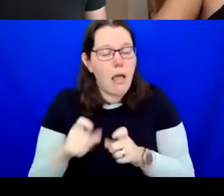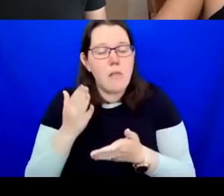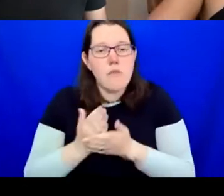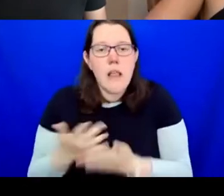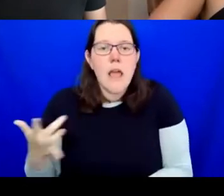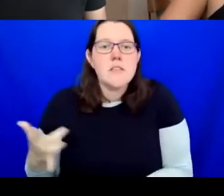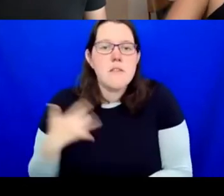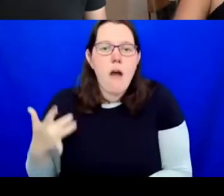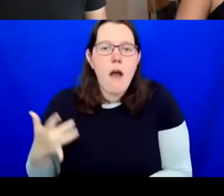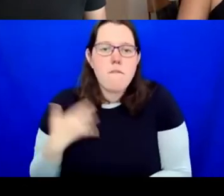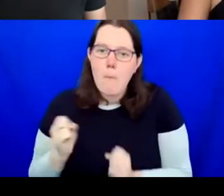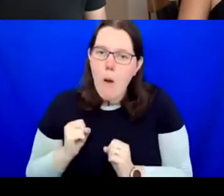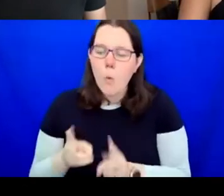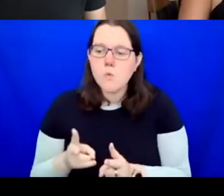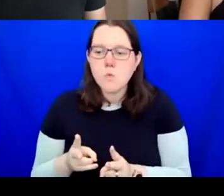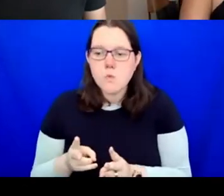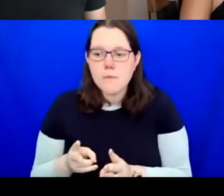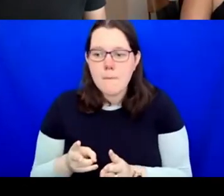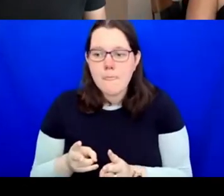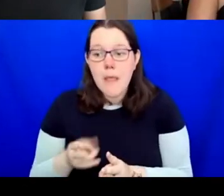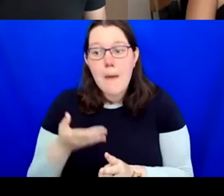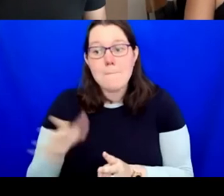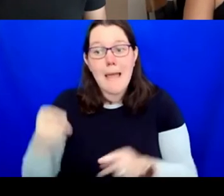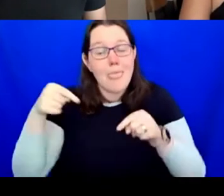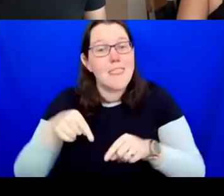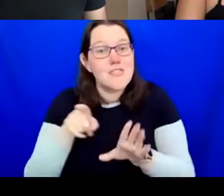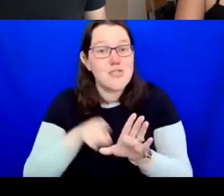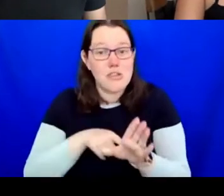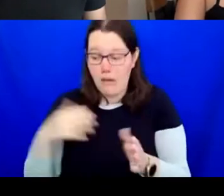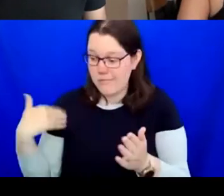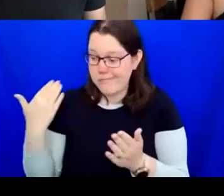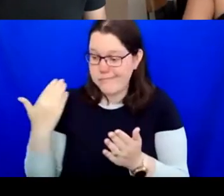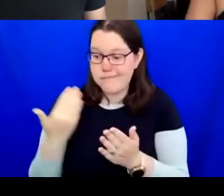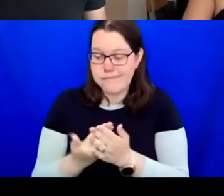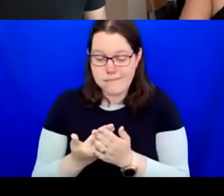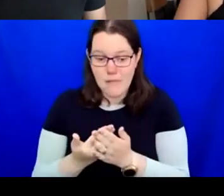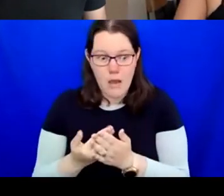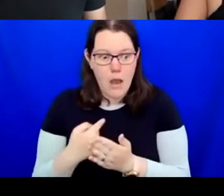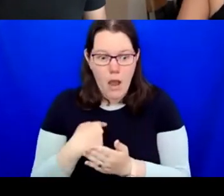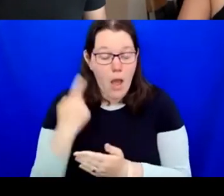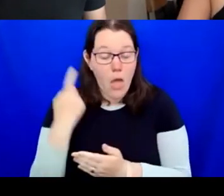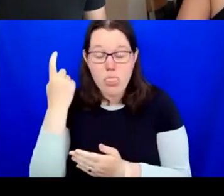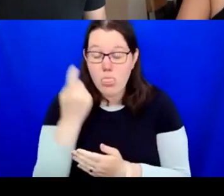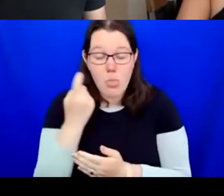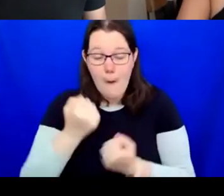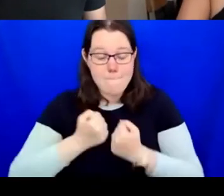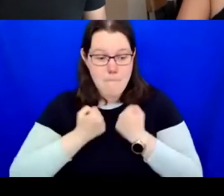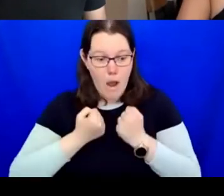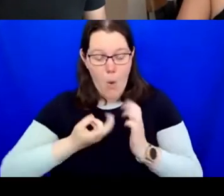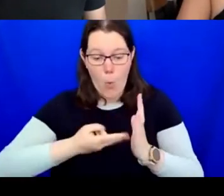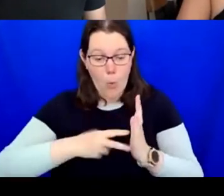during the past year that I genuinely thought the organisation I lead may close entirely. I still